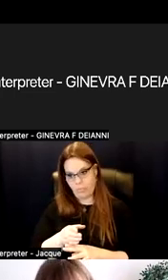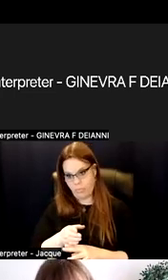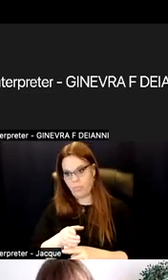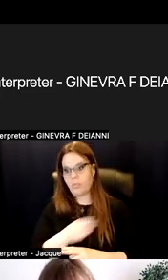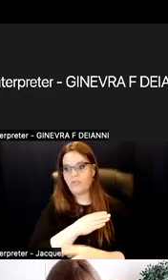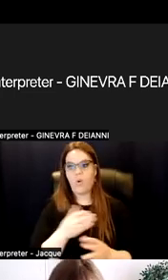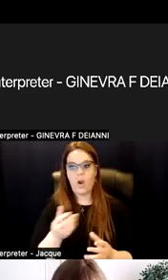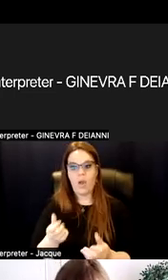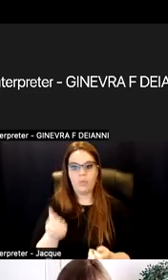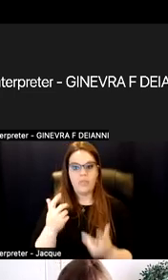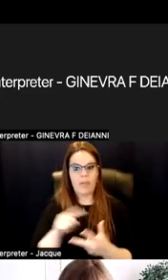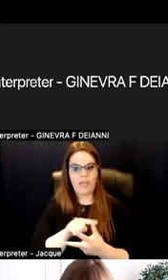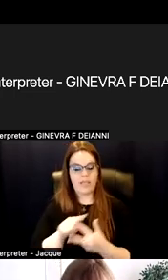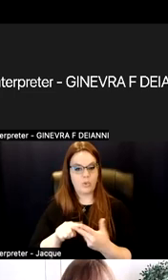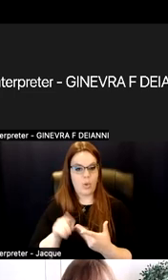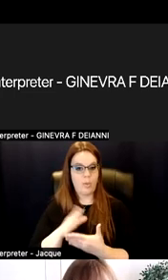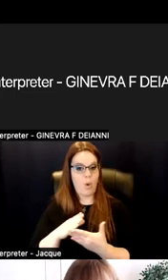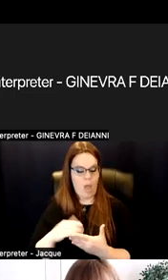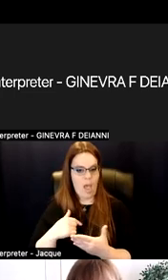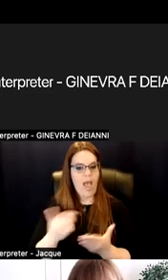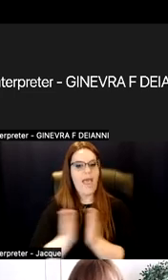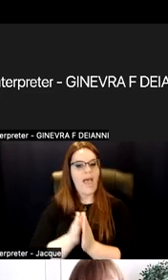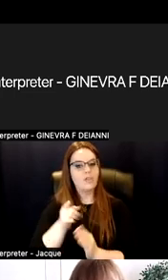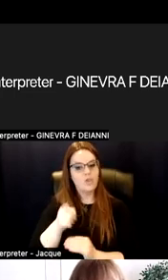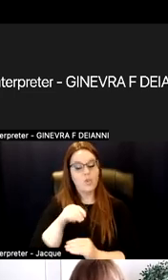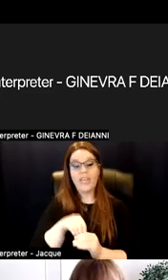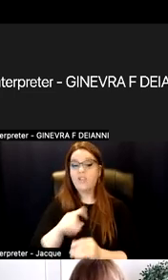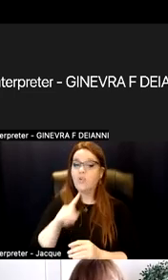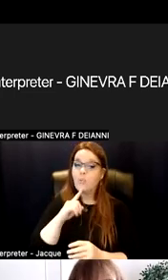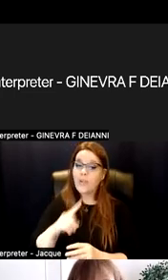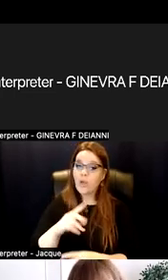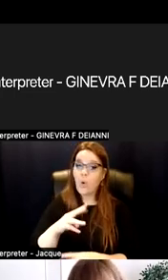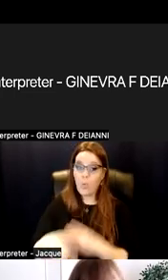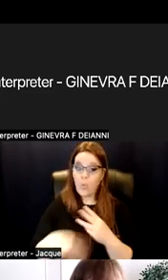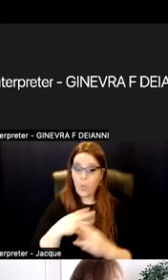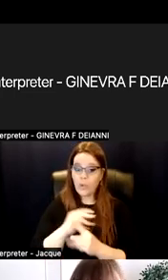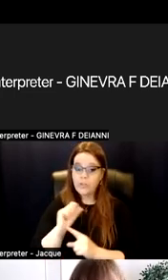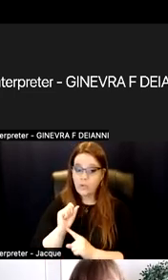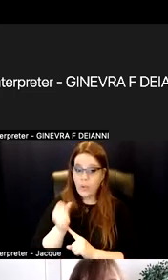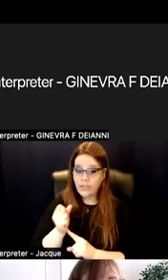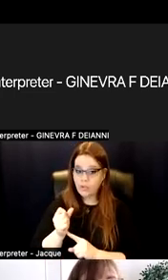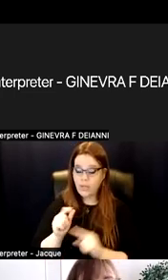are, I asked you to think about in your real-world scenario, a team assignment, a group assignment